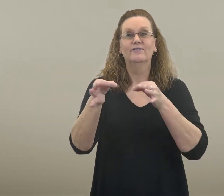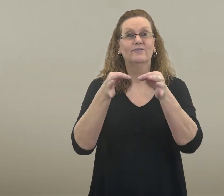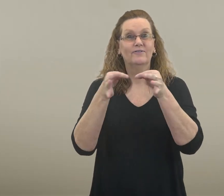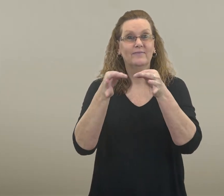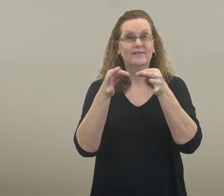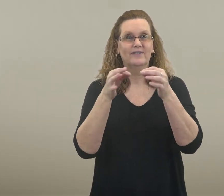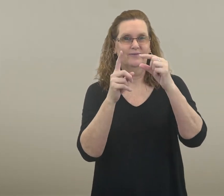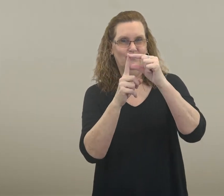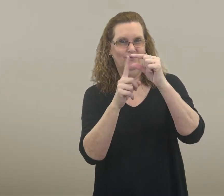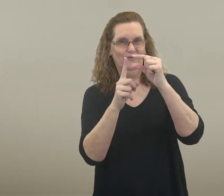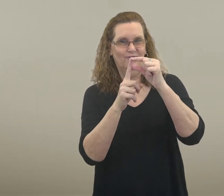Descriptive Words